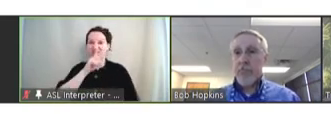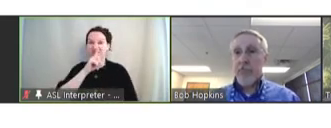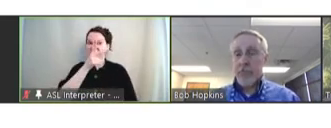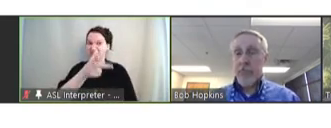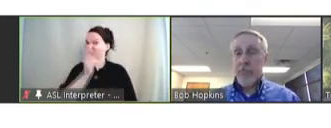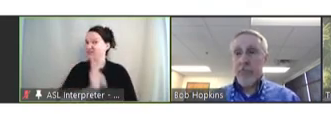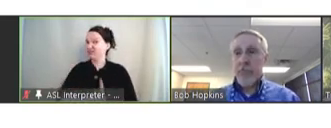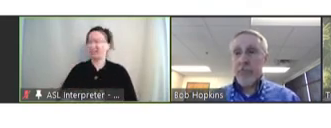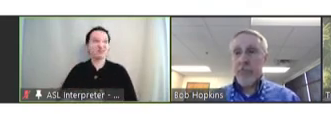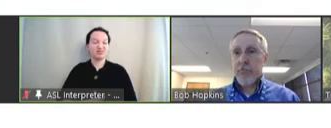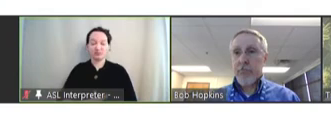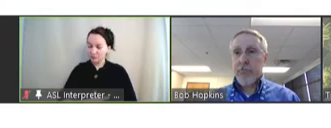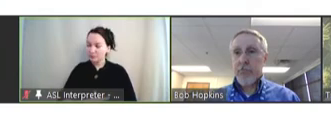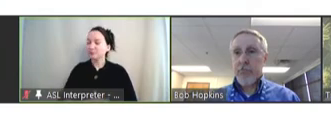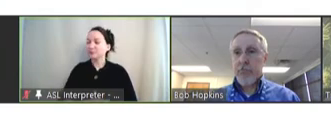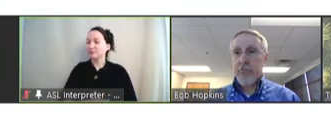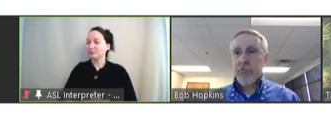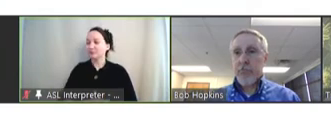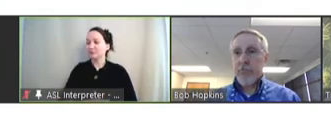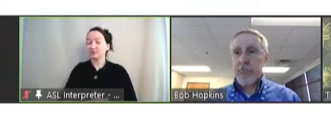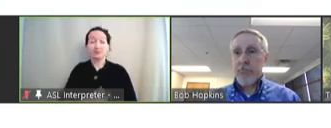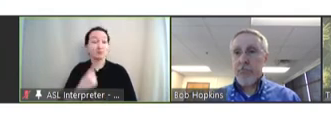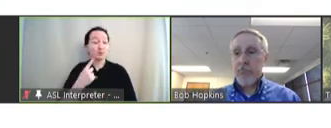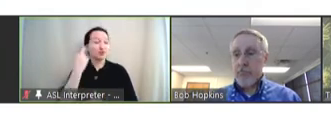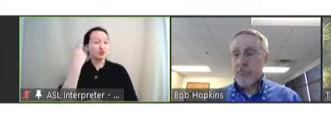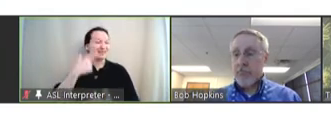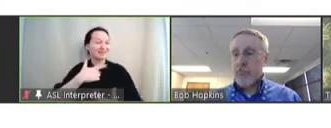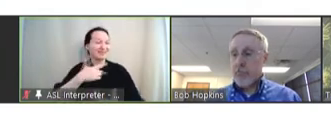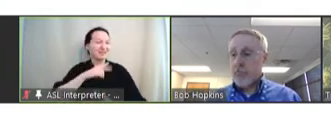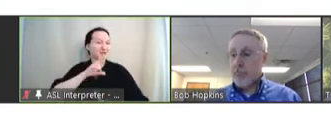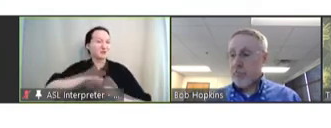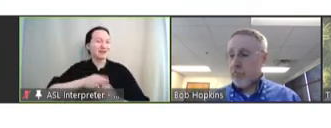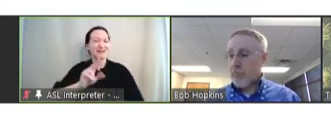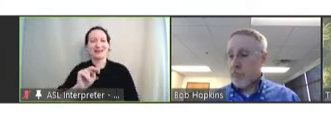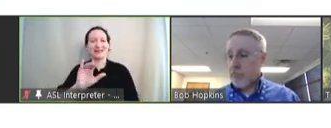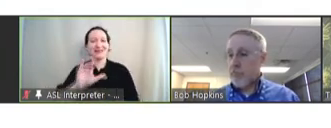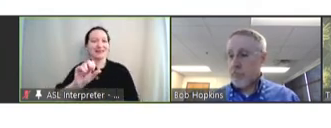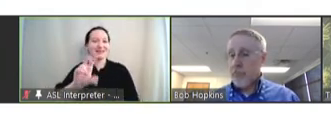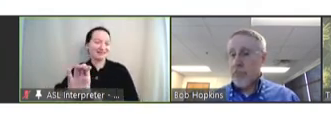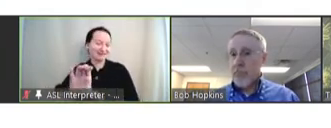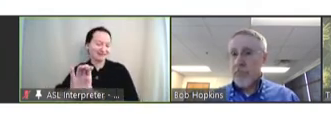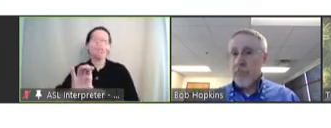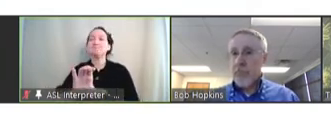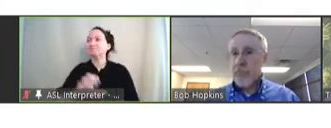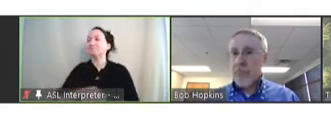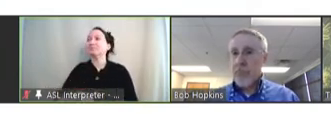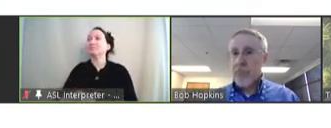And that's one of the reasons I joined the NVAC. But you know, obviously,